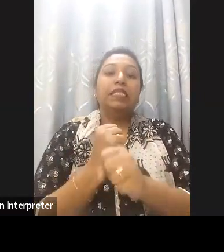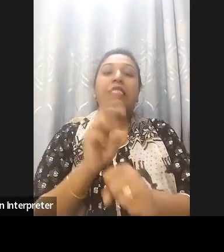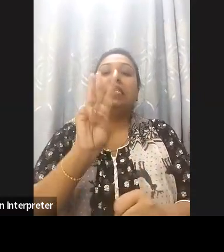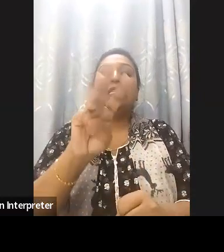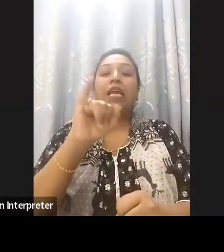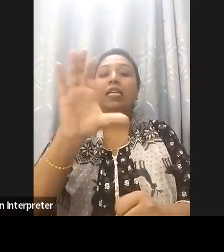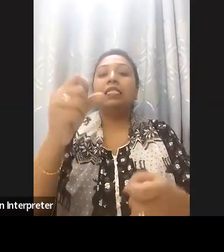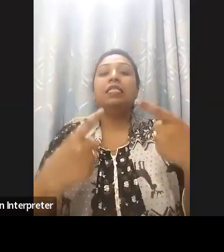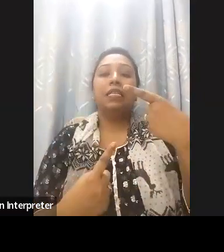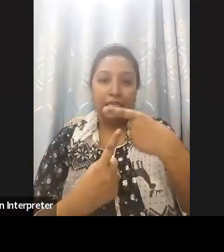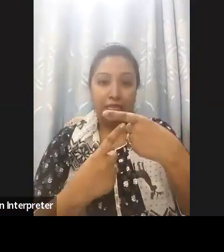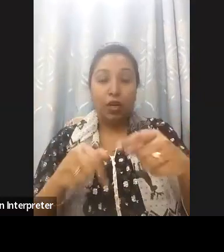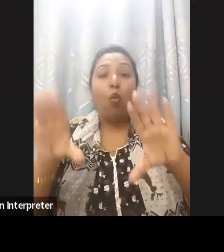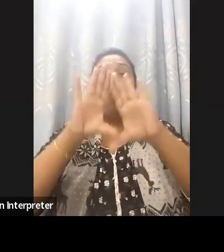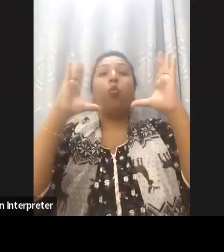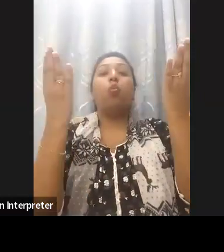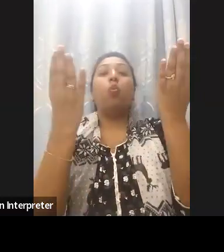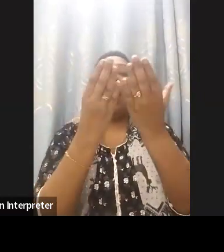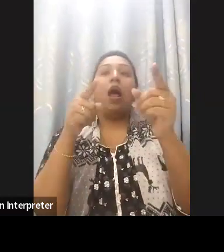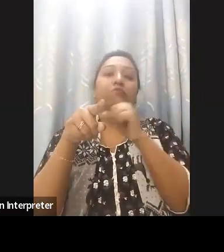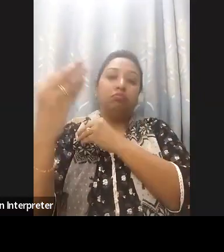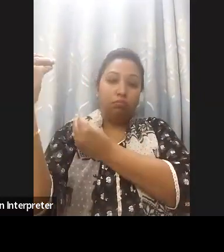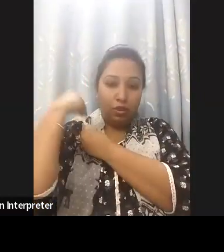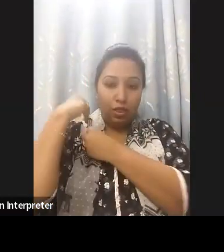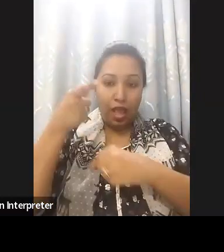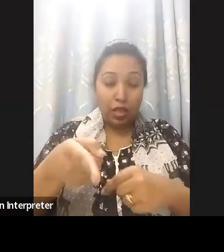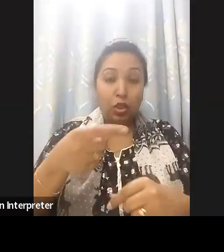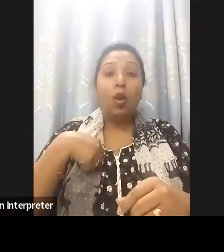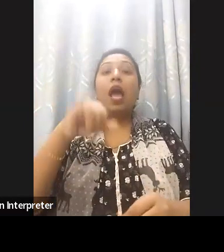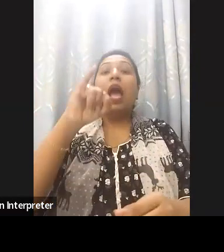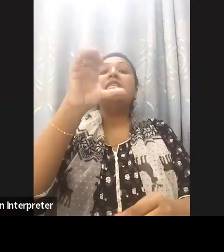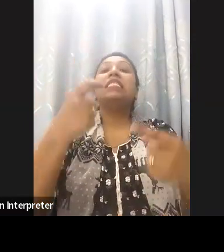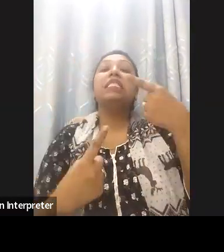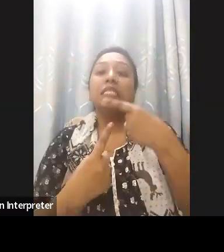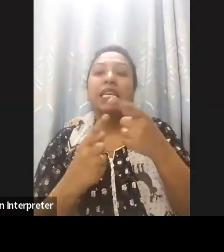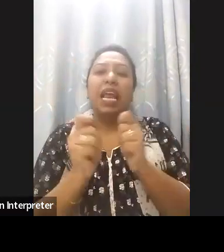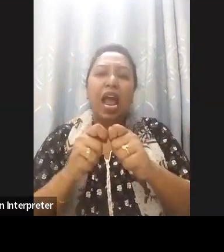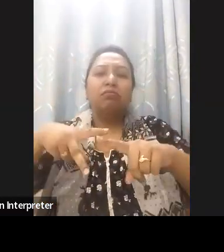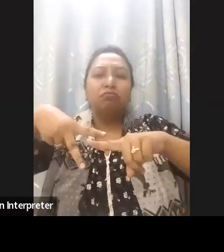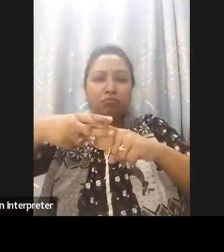digital accessibility and inclusive ICT practices has been instrumental in raising awareness and